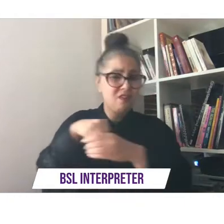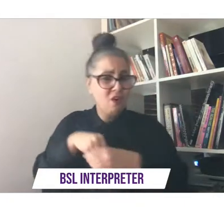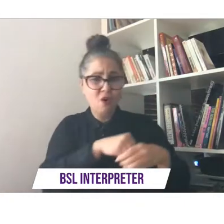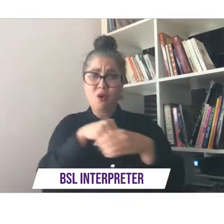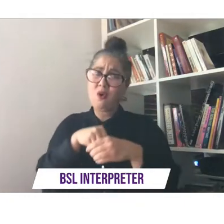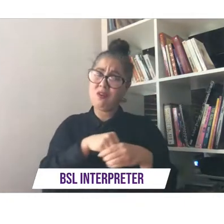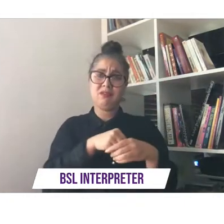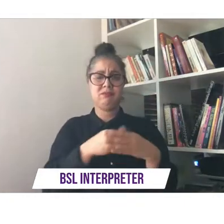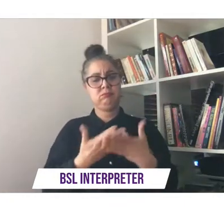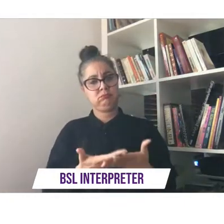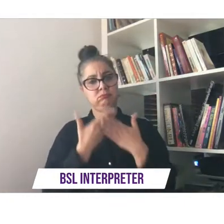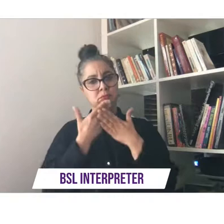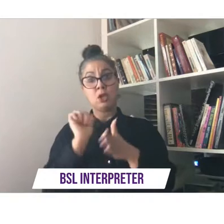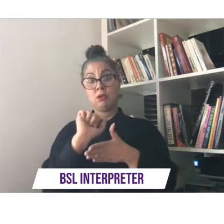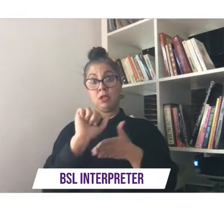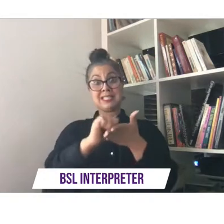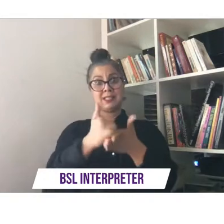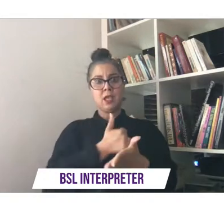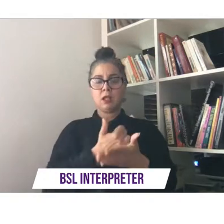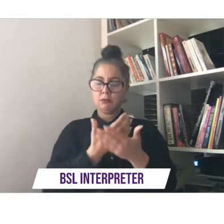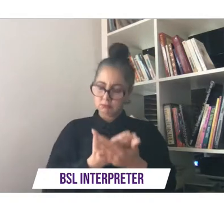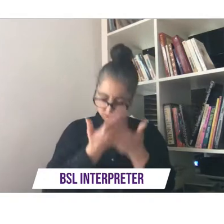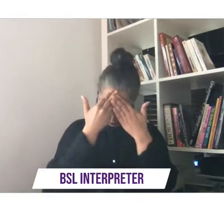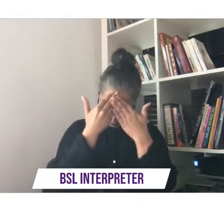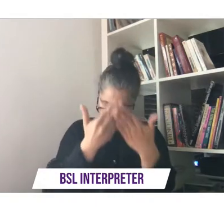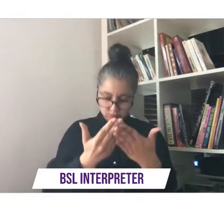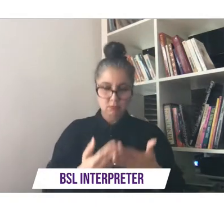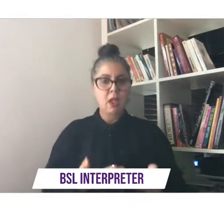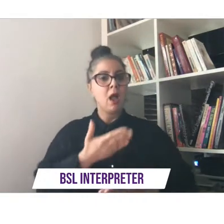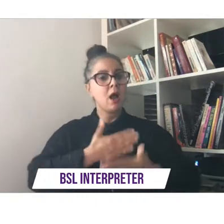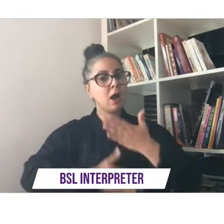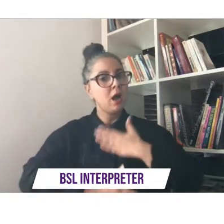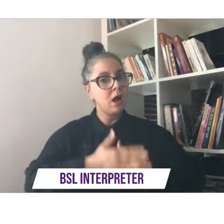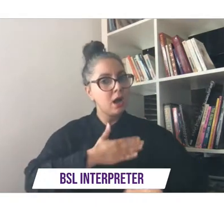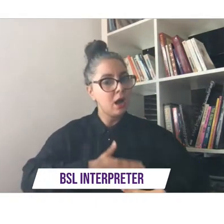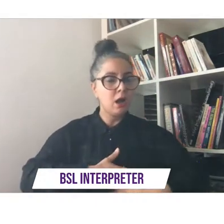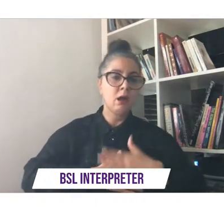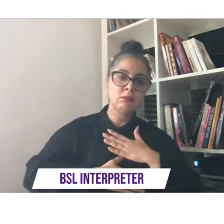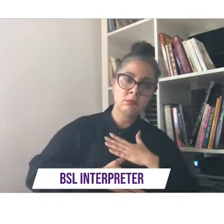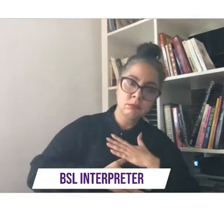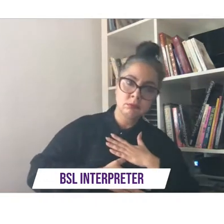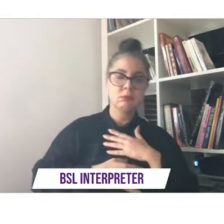your skill has been formidable your calm and patience both necessary and reassuring